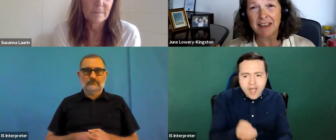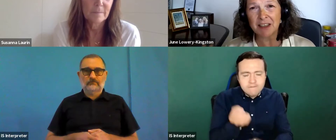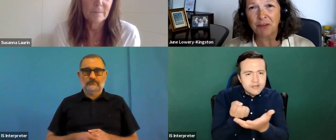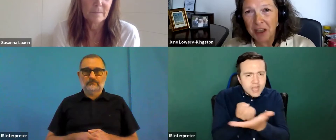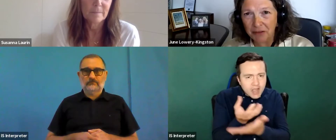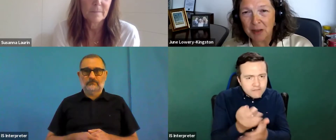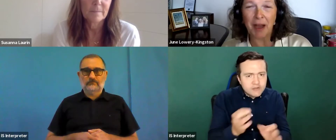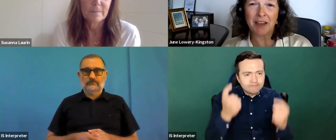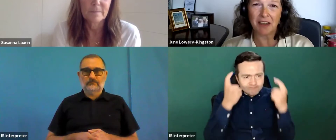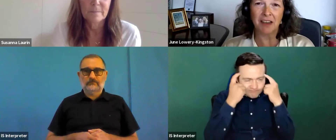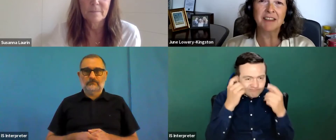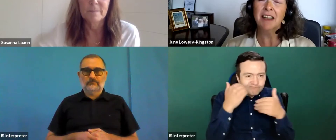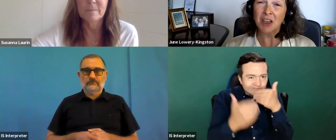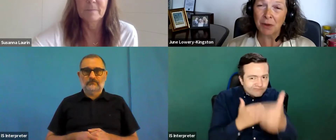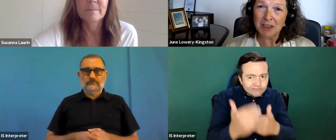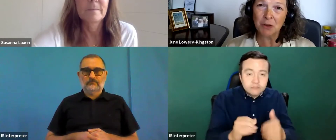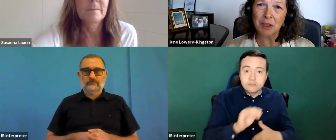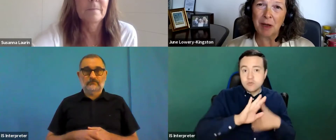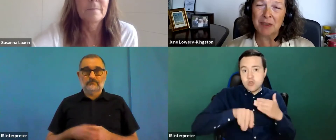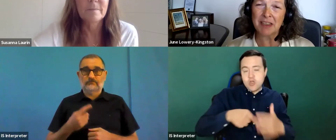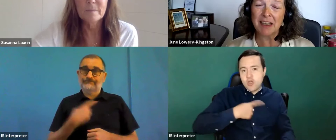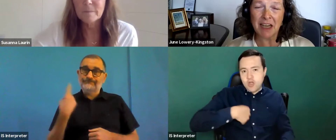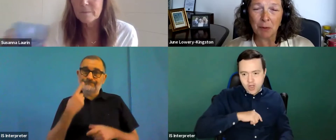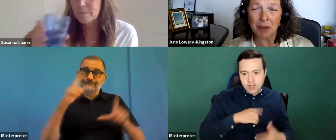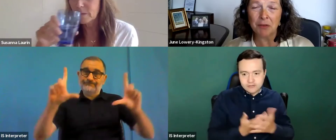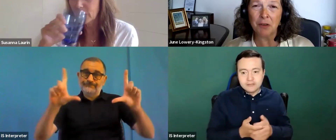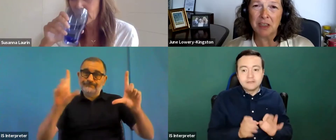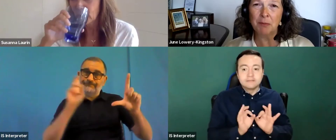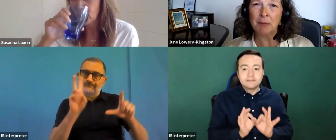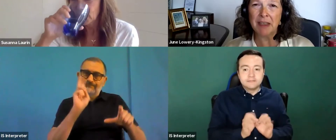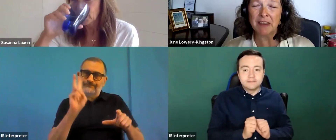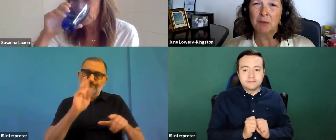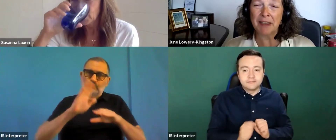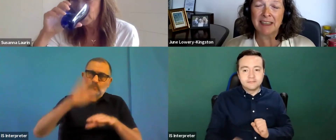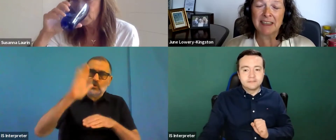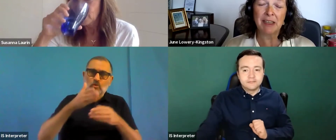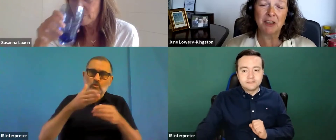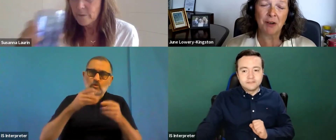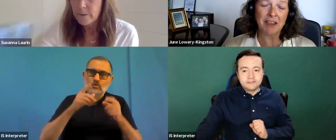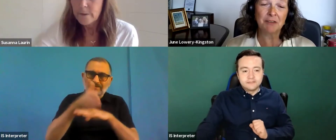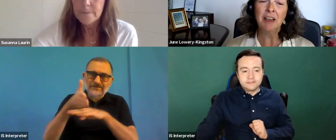said, this free feedback to us as well as to all the members states and everyone involved in implementing the web accessibility directive.